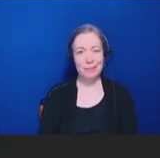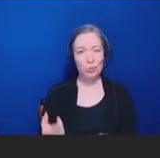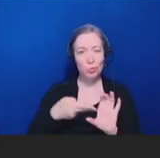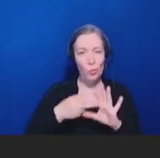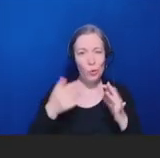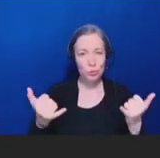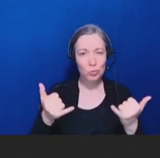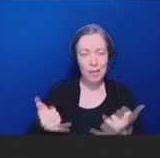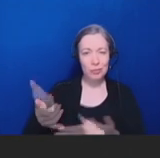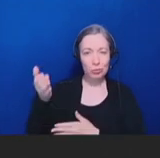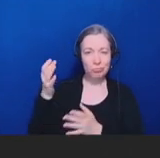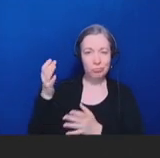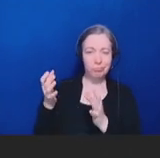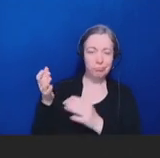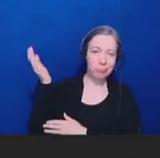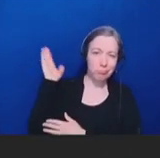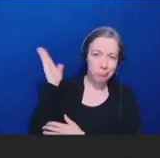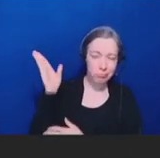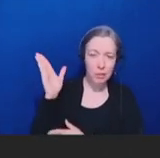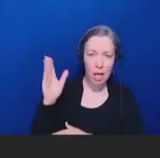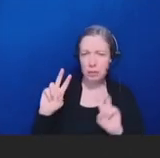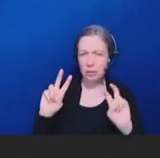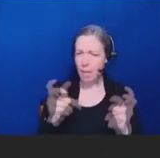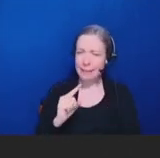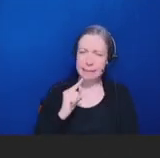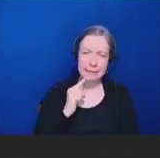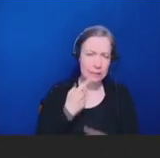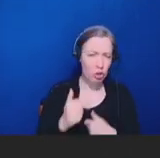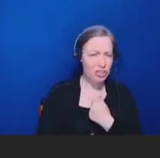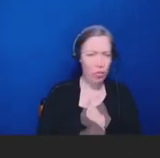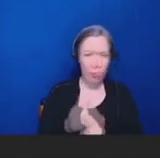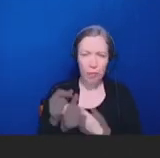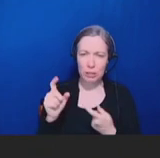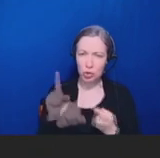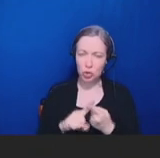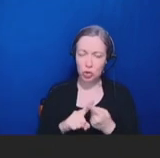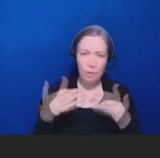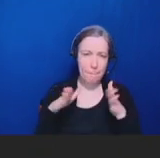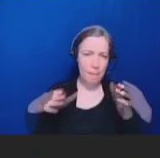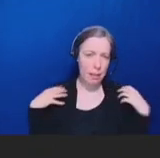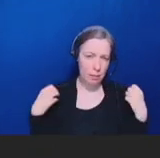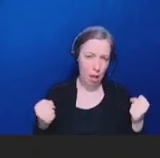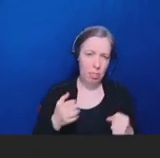on a topic that poses one of the most serious threats to public health today in my view,